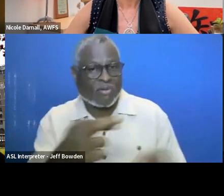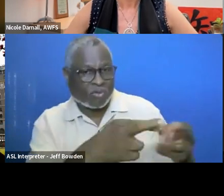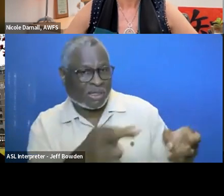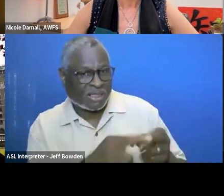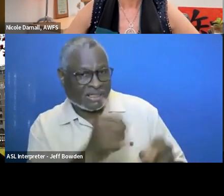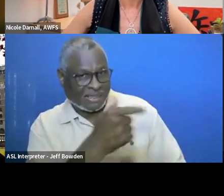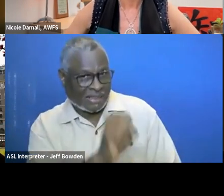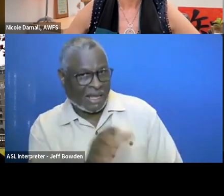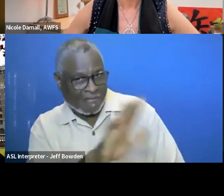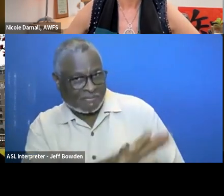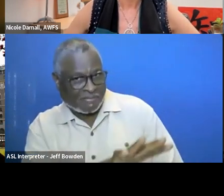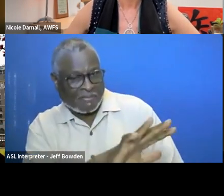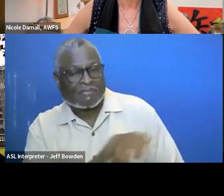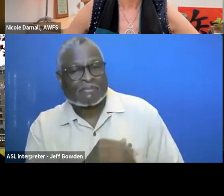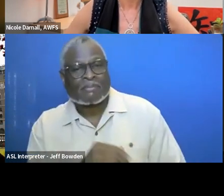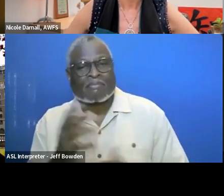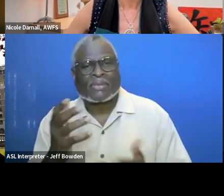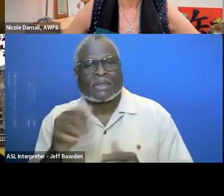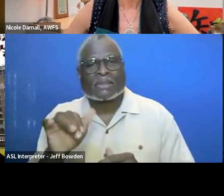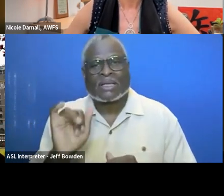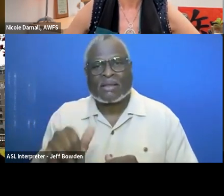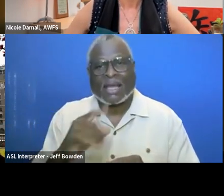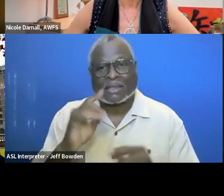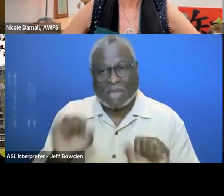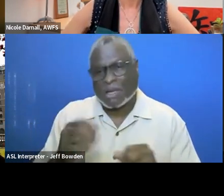Like that could be pretty powerful.